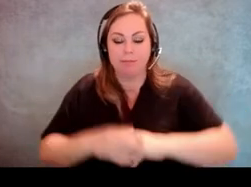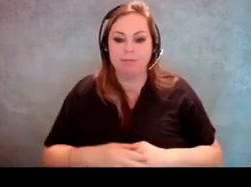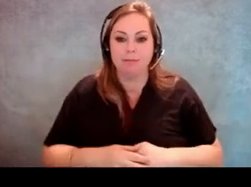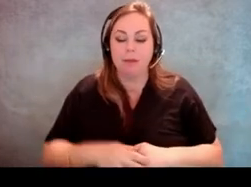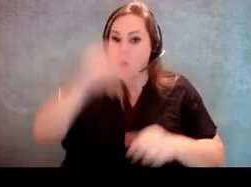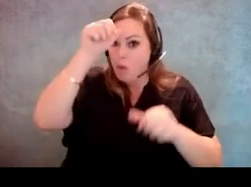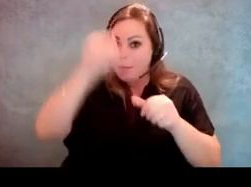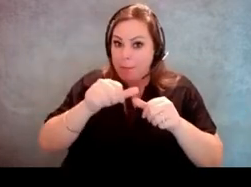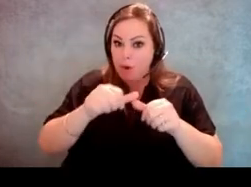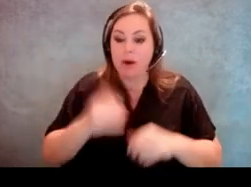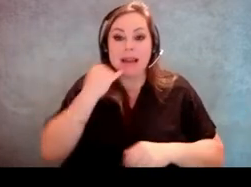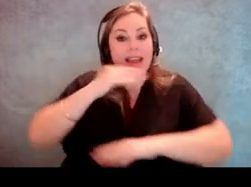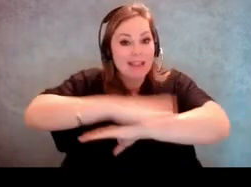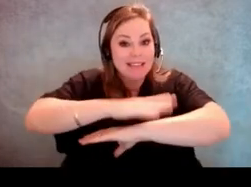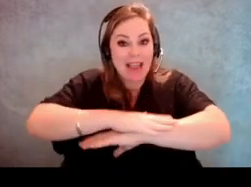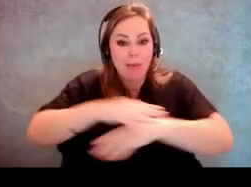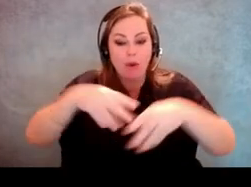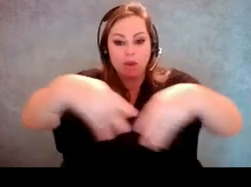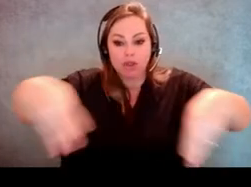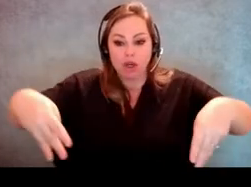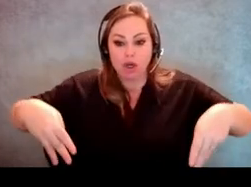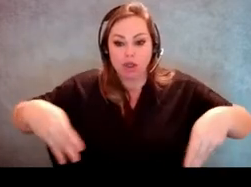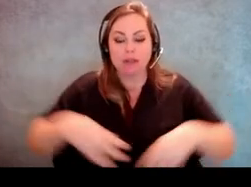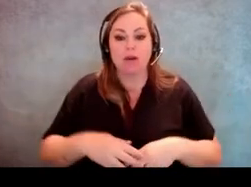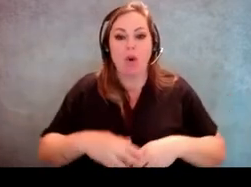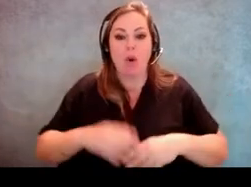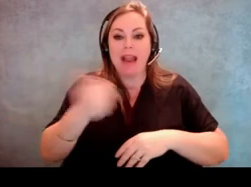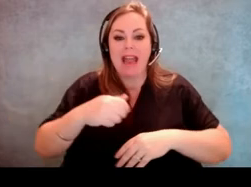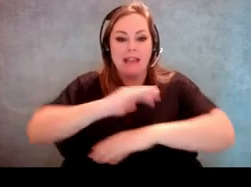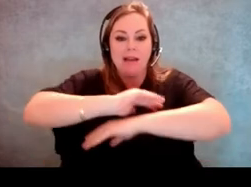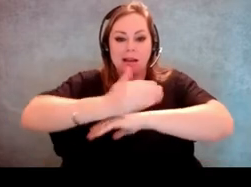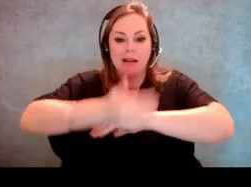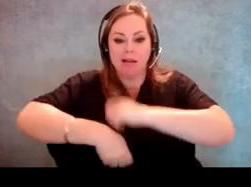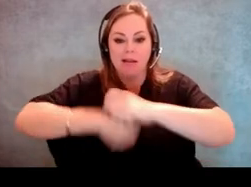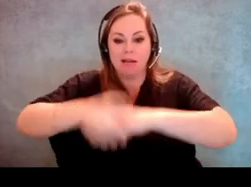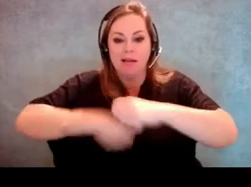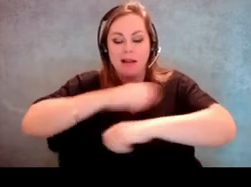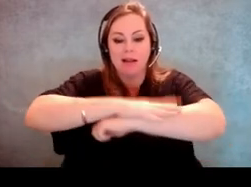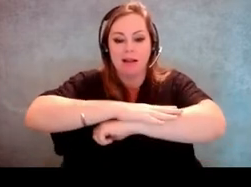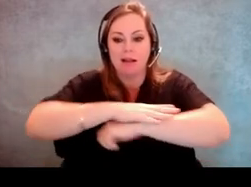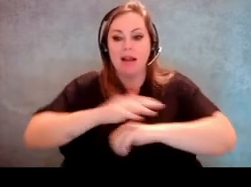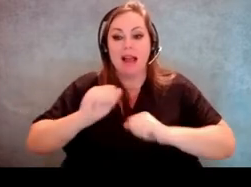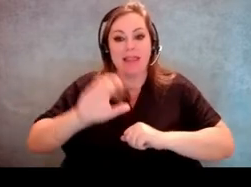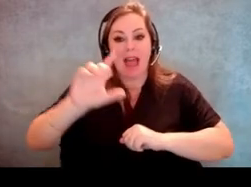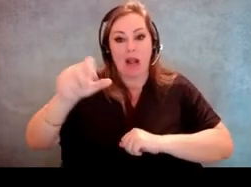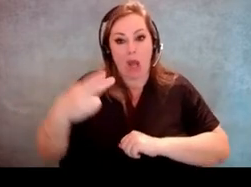if there's a table skirt or a covering on the table, that table cloth can be an added barrier.